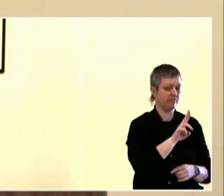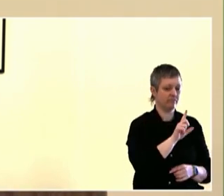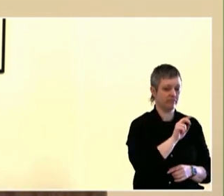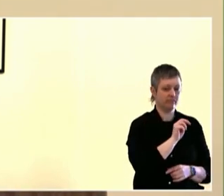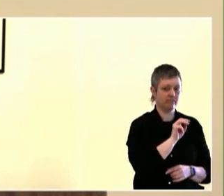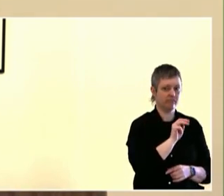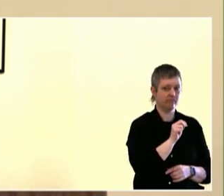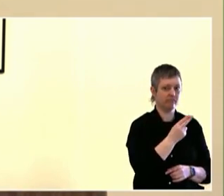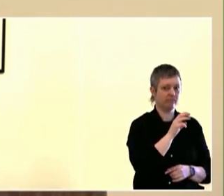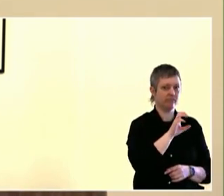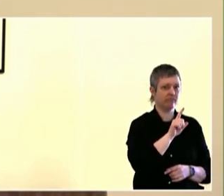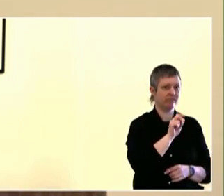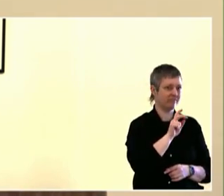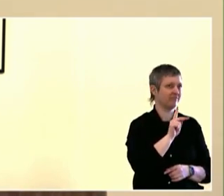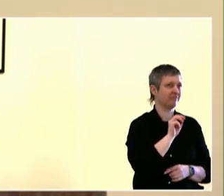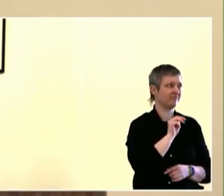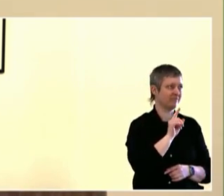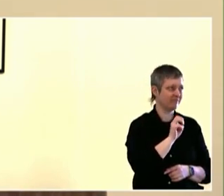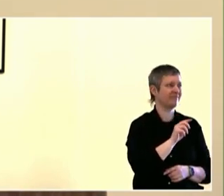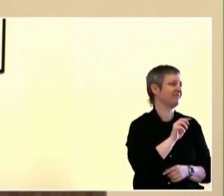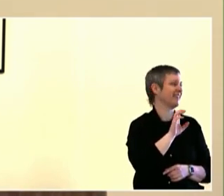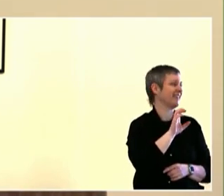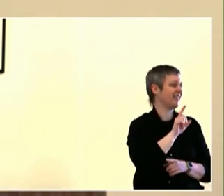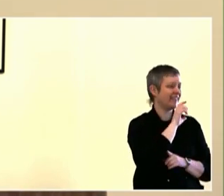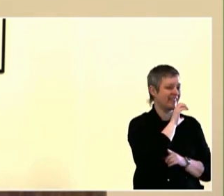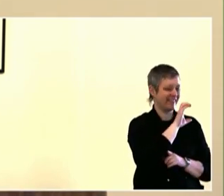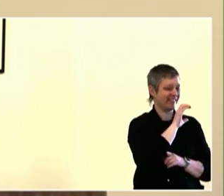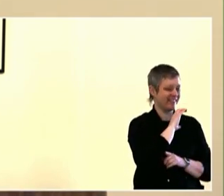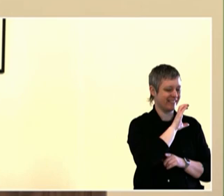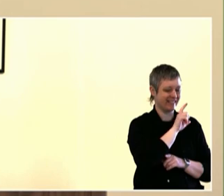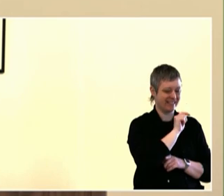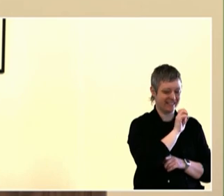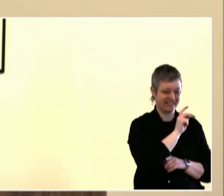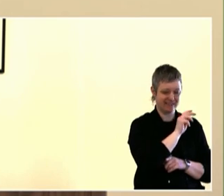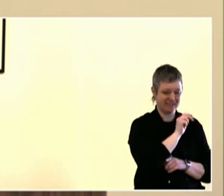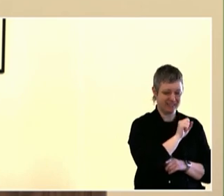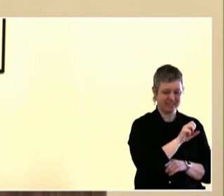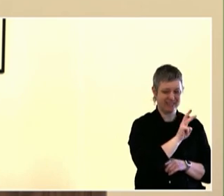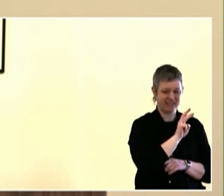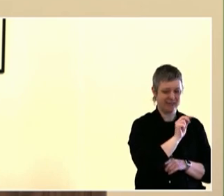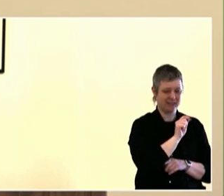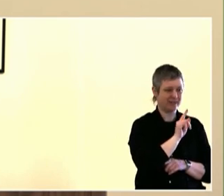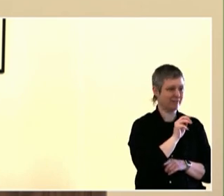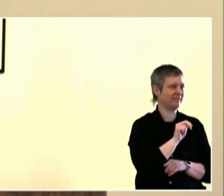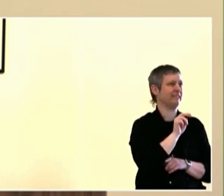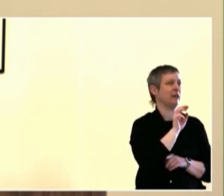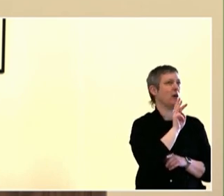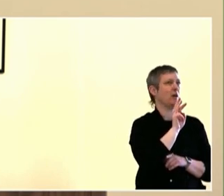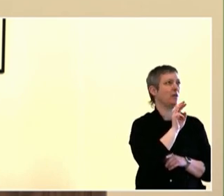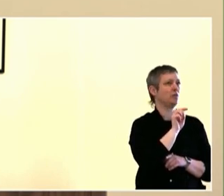Good morning, everyone. Portland State University is